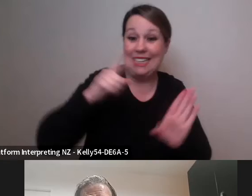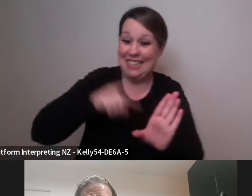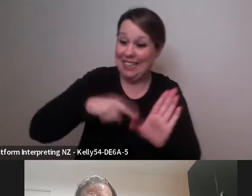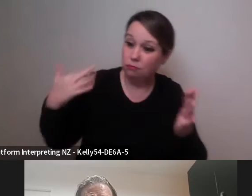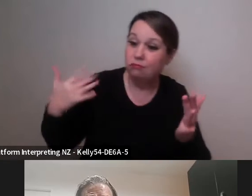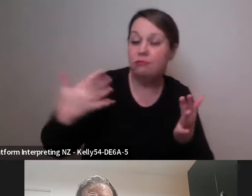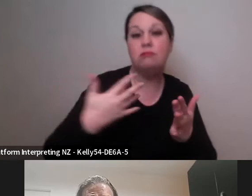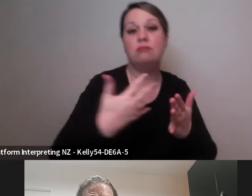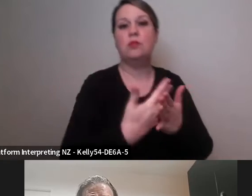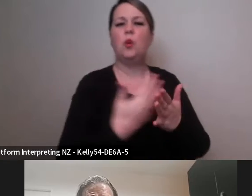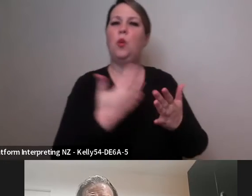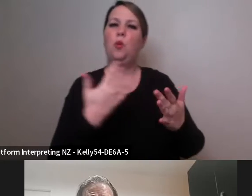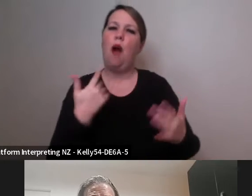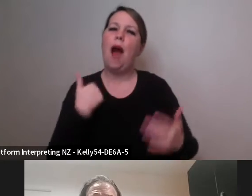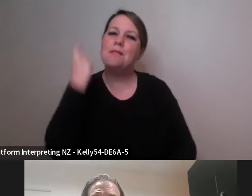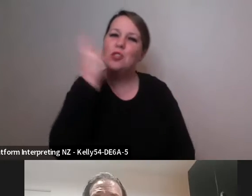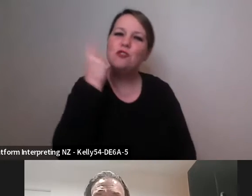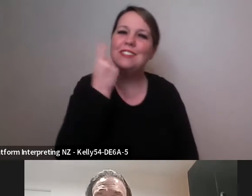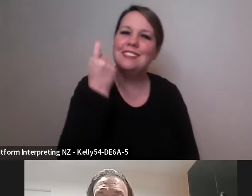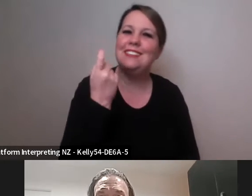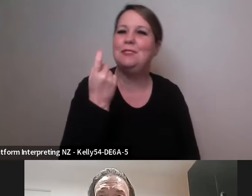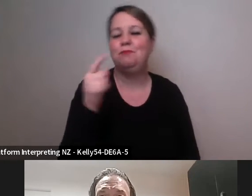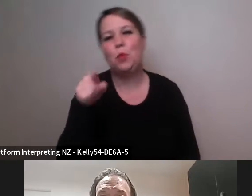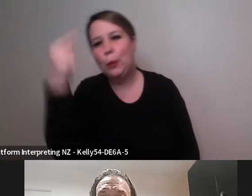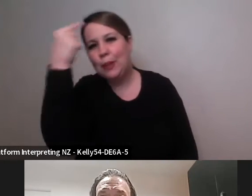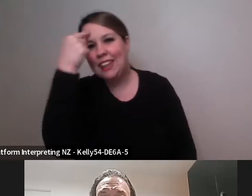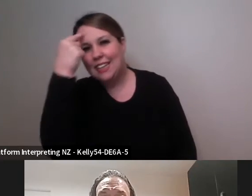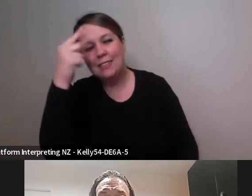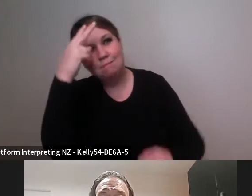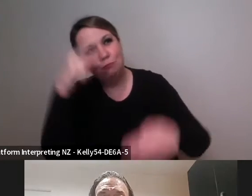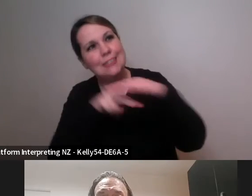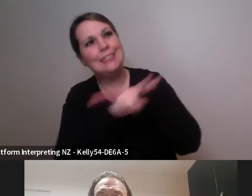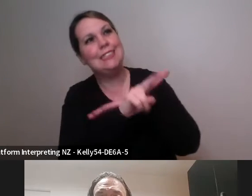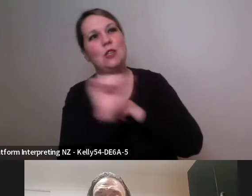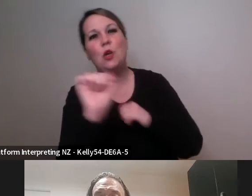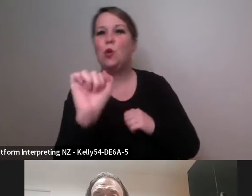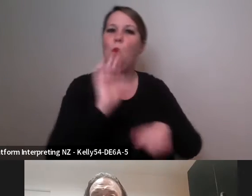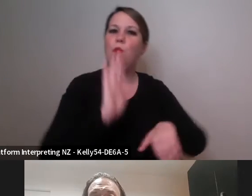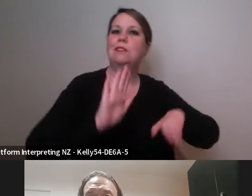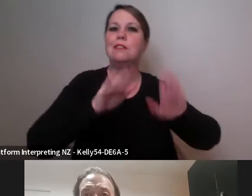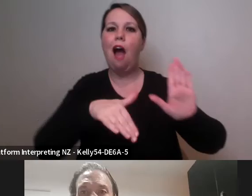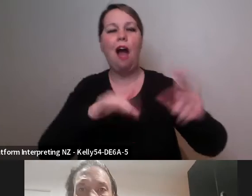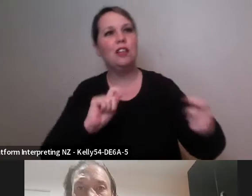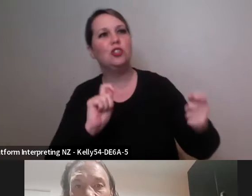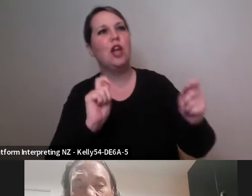it's heading? I'm just kind of curious and your, on your choreography, choreographic trajectory?